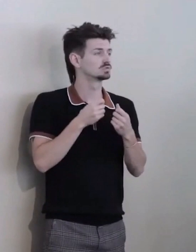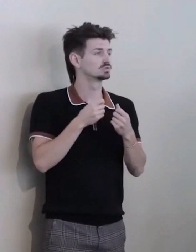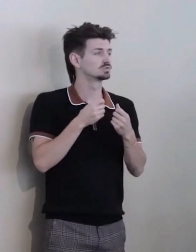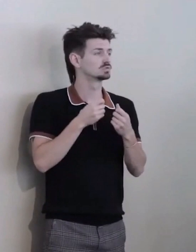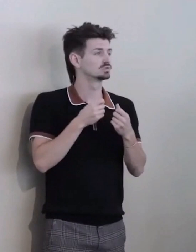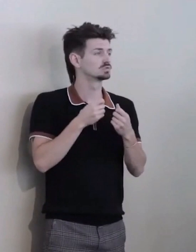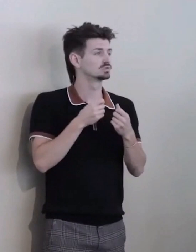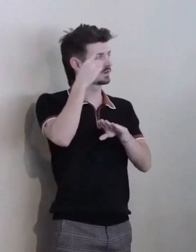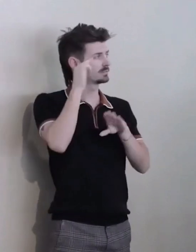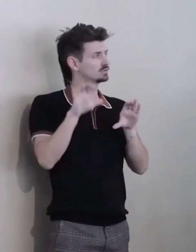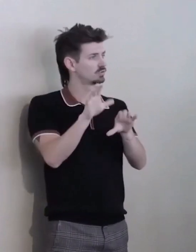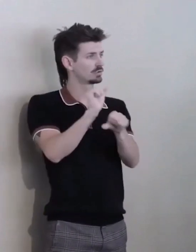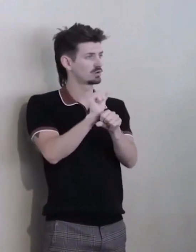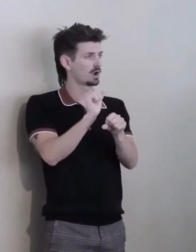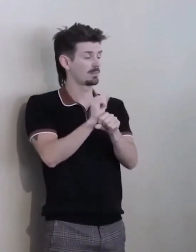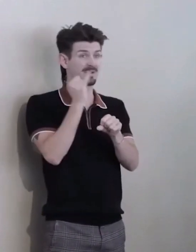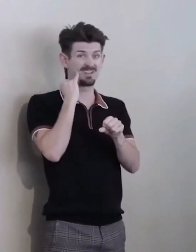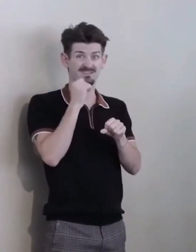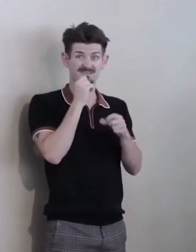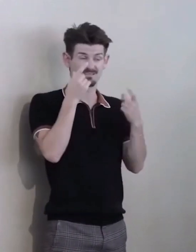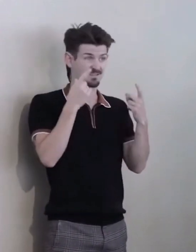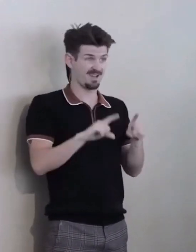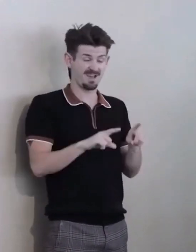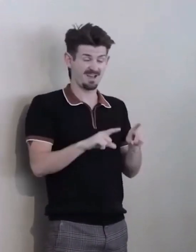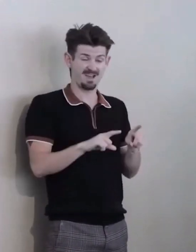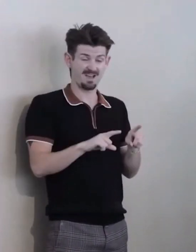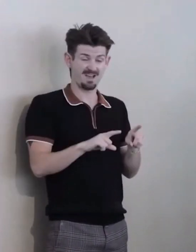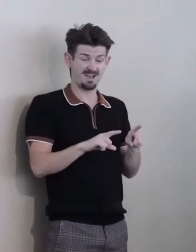And when that doesn't happen, we have something called attorneys.